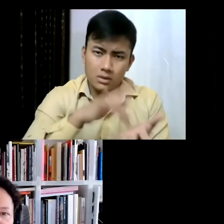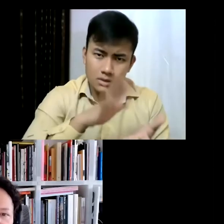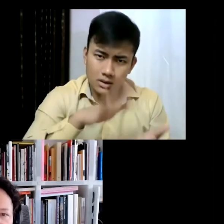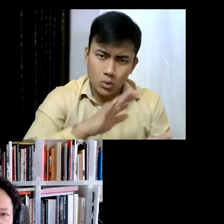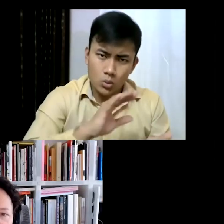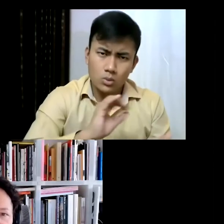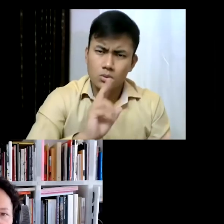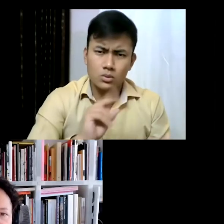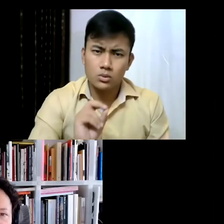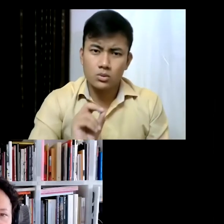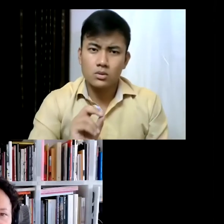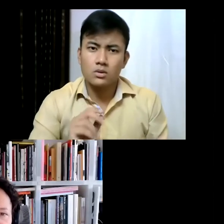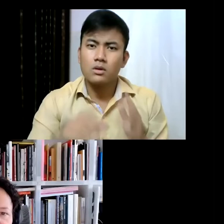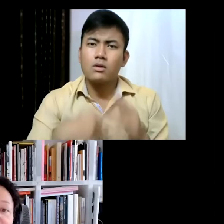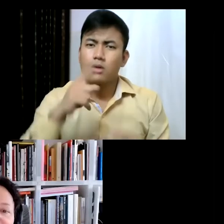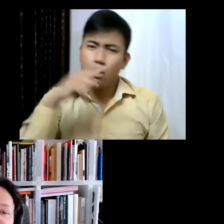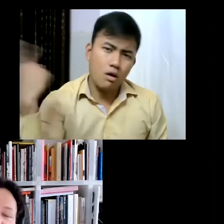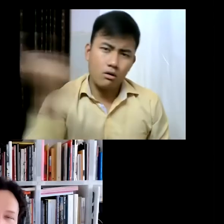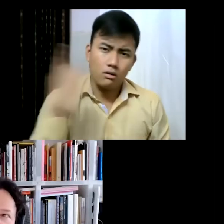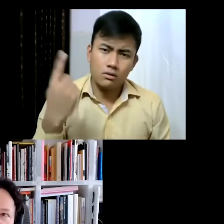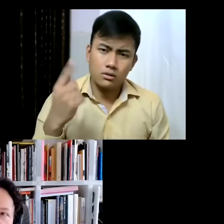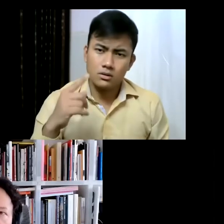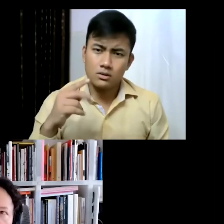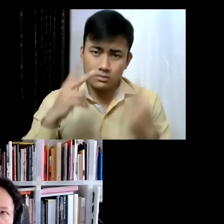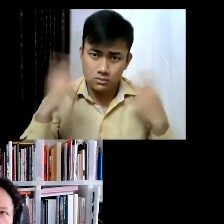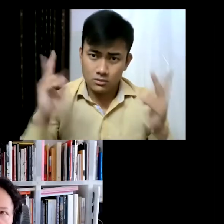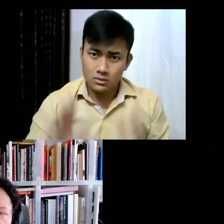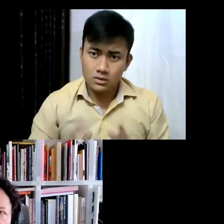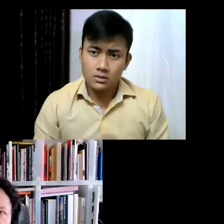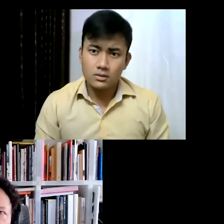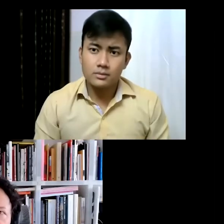doing. It's much more international. Yeah that's a very good point... you know, sometimes